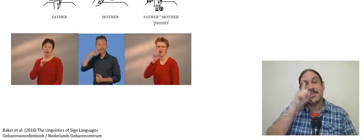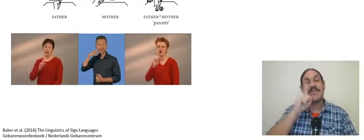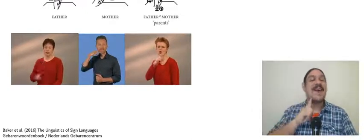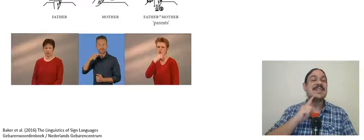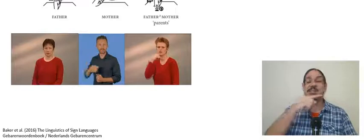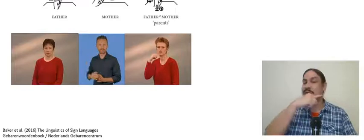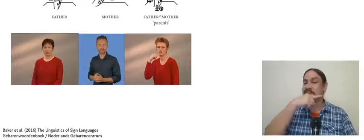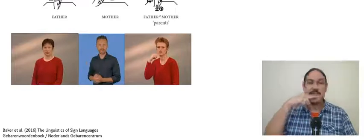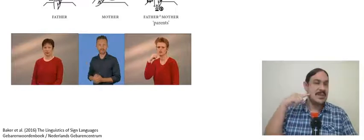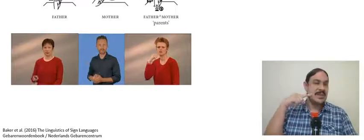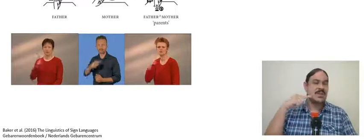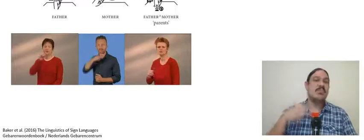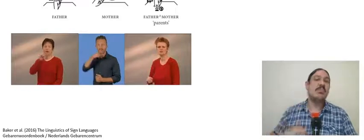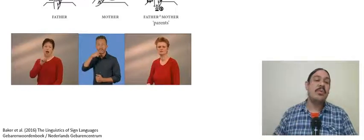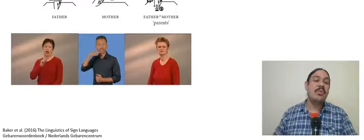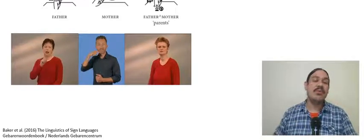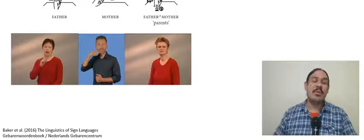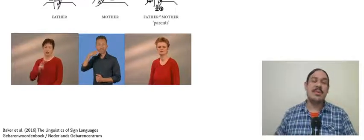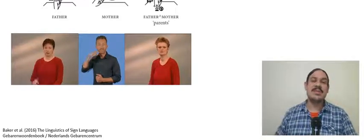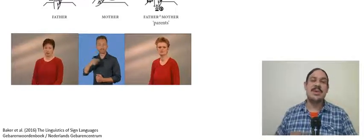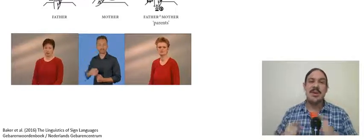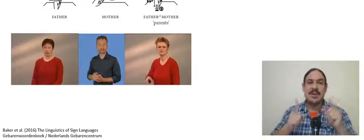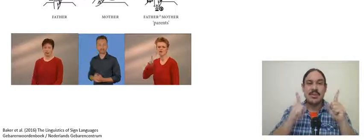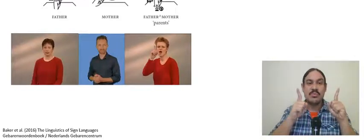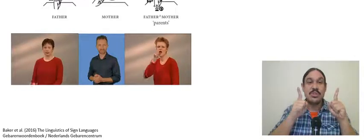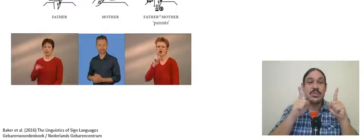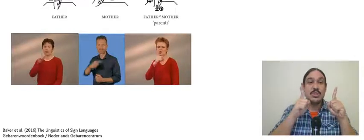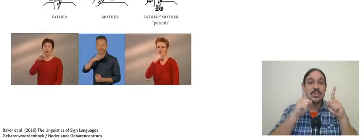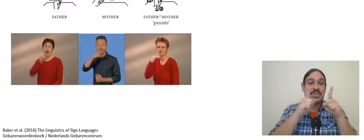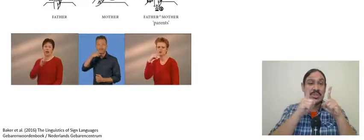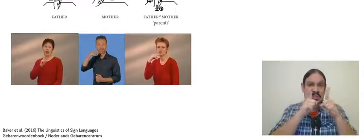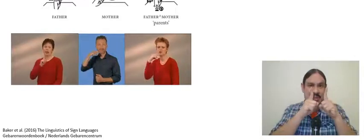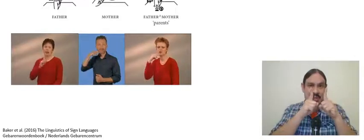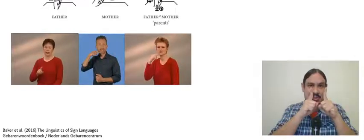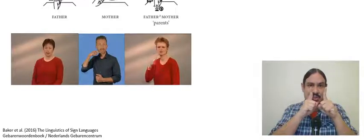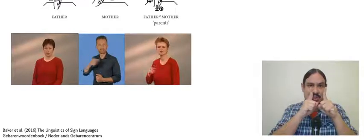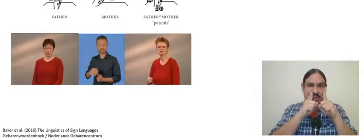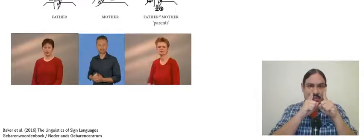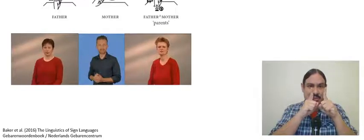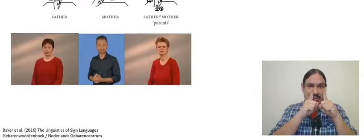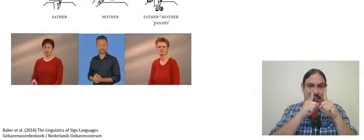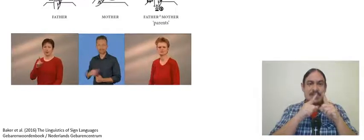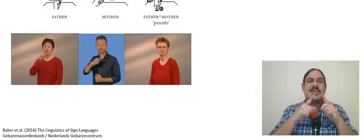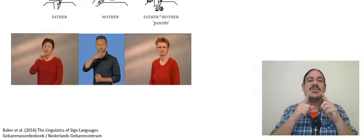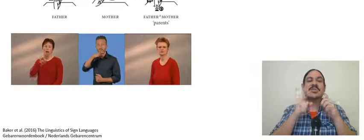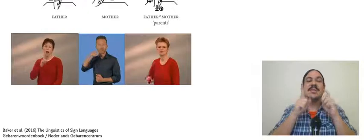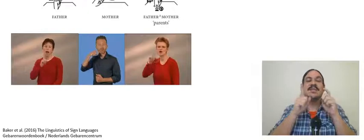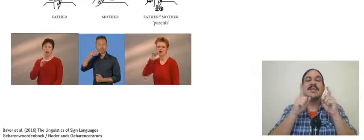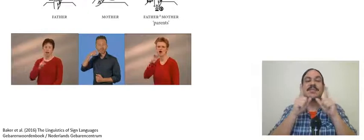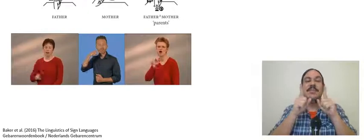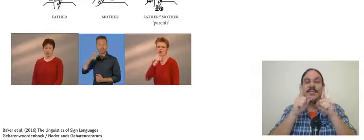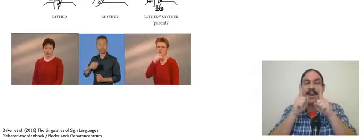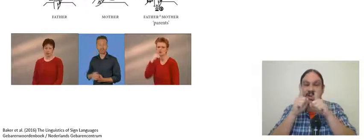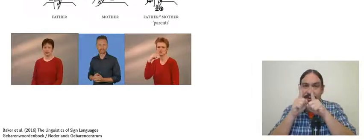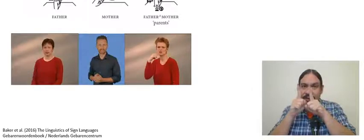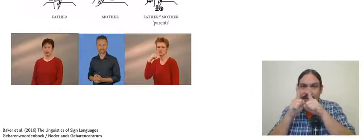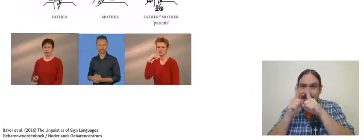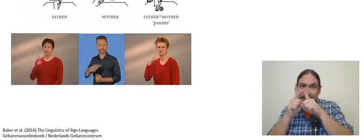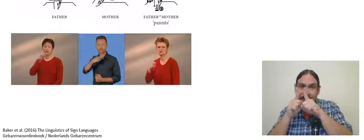father as a free root the second thing you can notice is that this compound is slightly different from